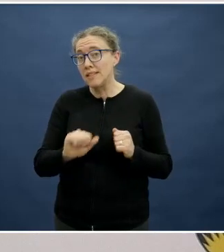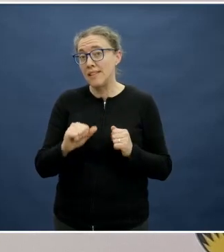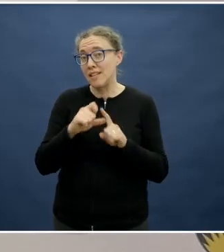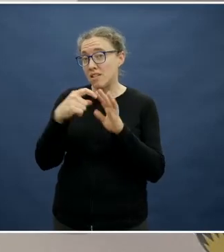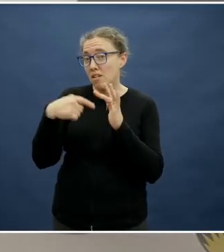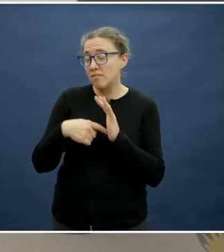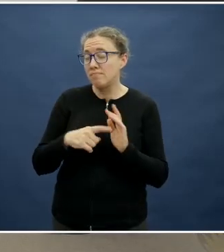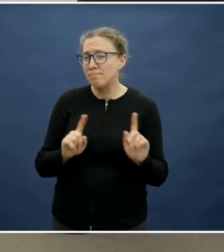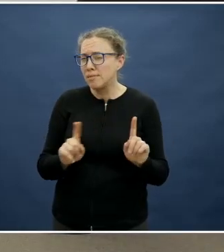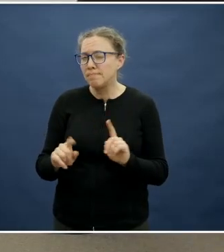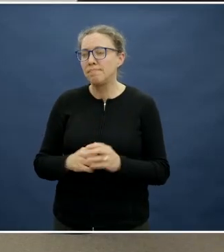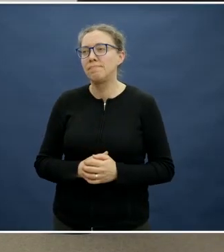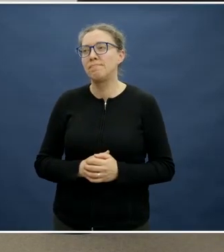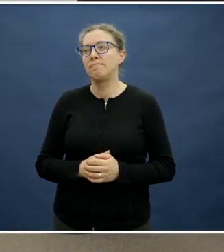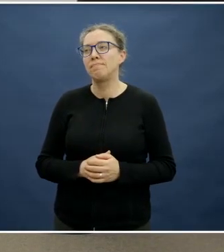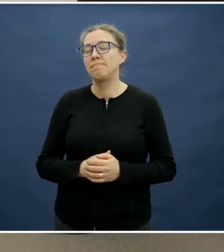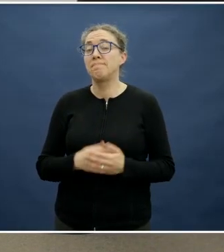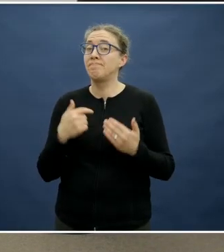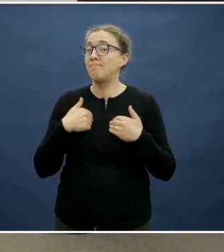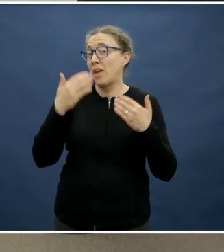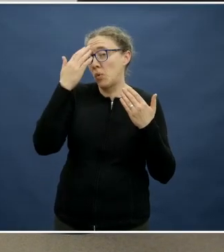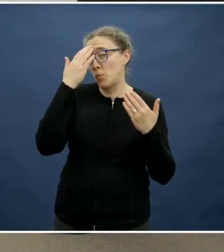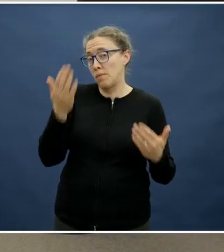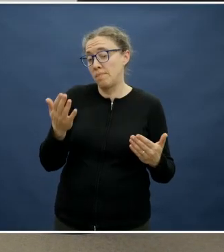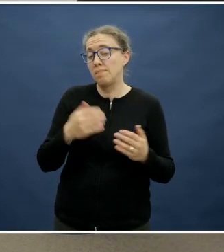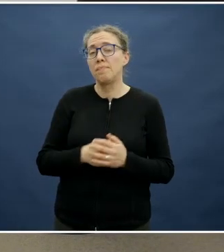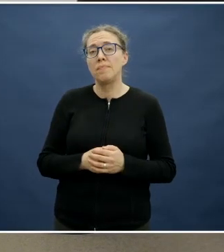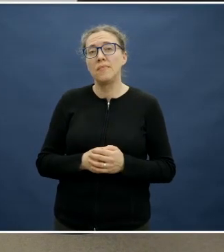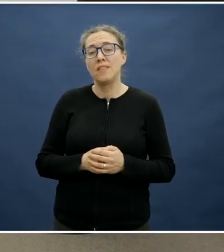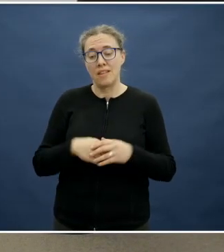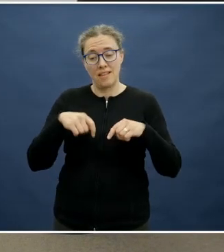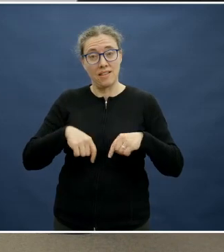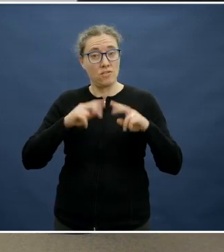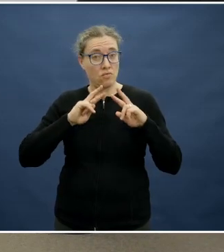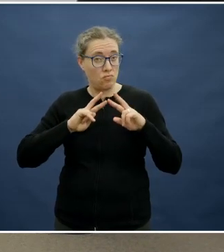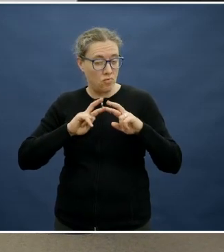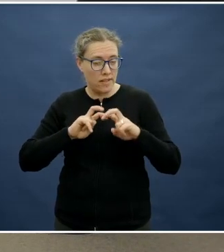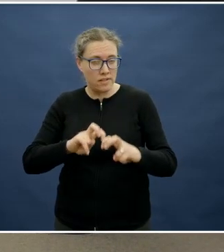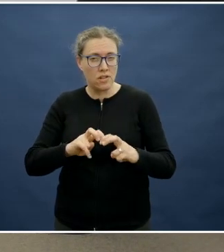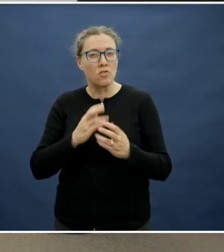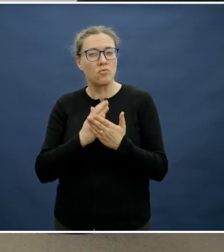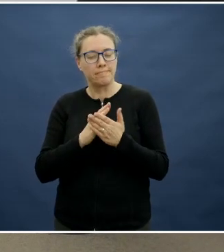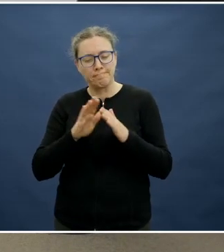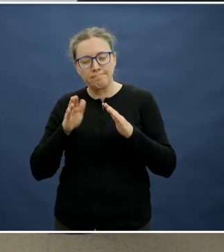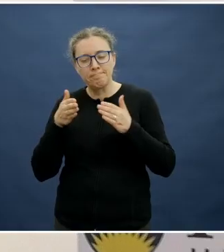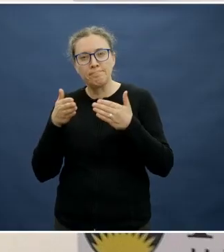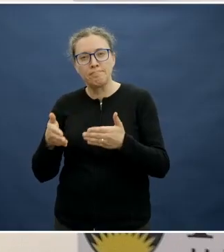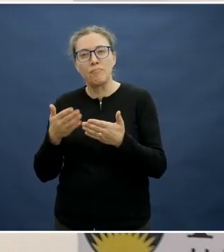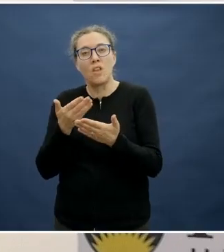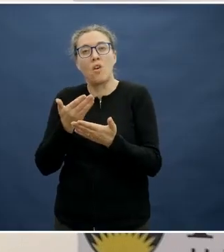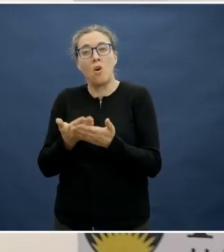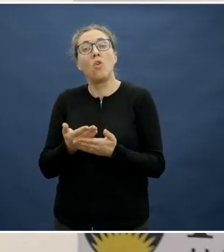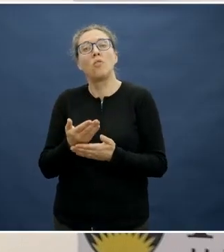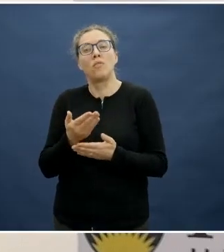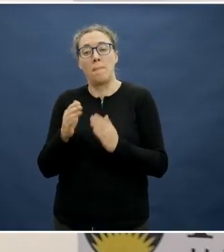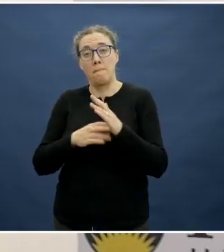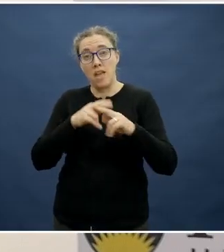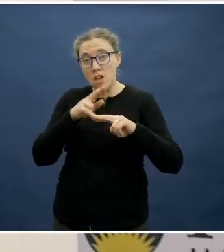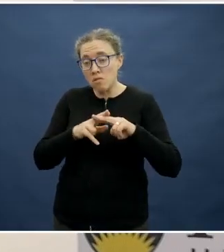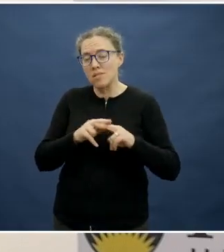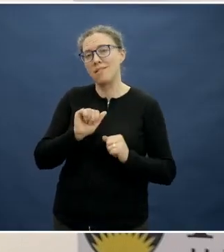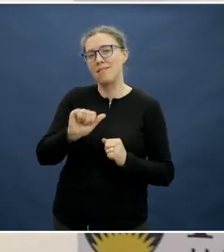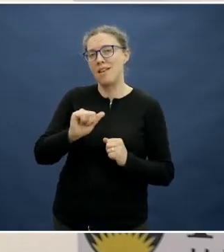The research that we're doing, we're focussing more on caregiver behaviour.